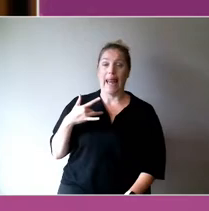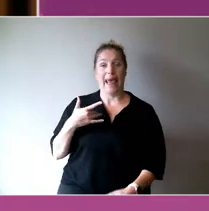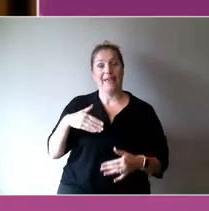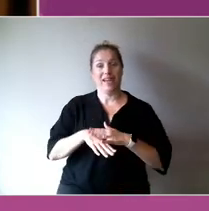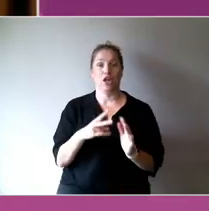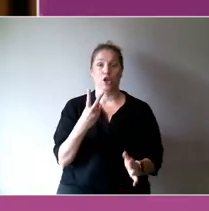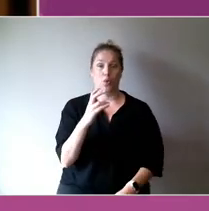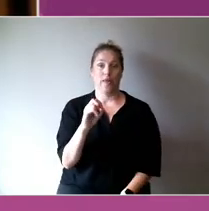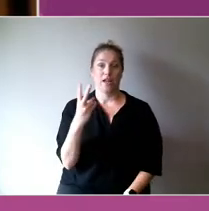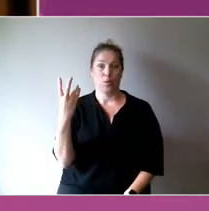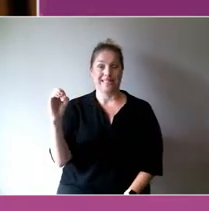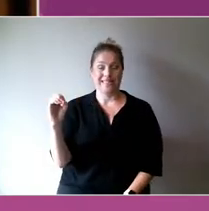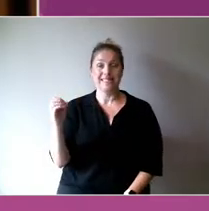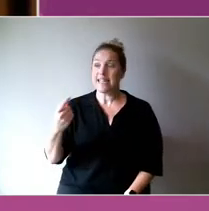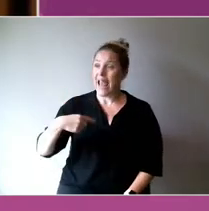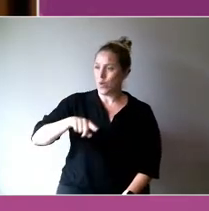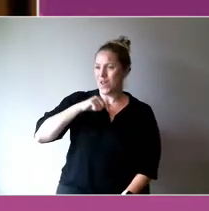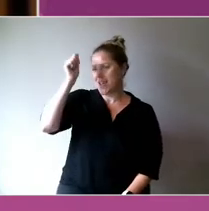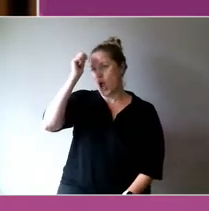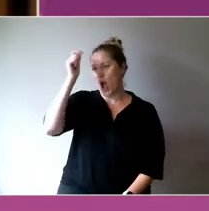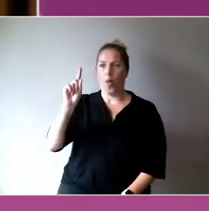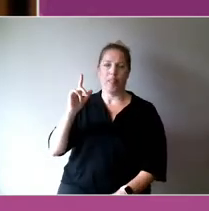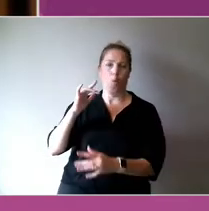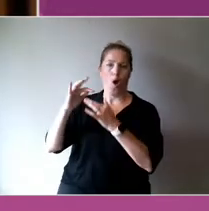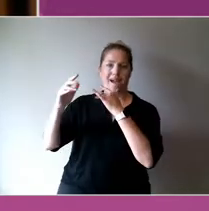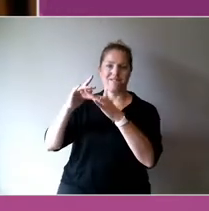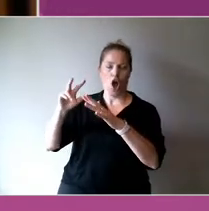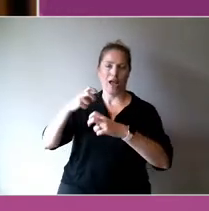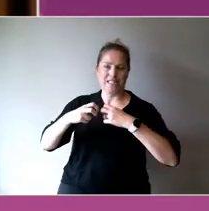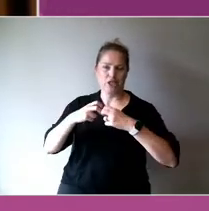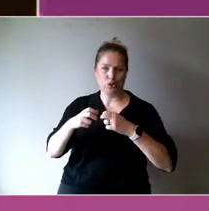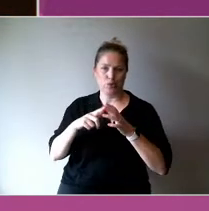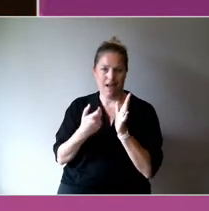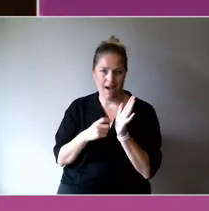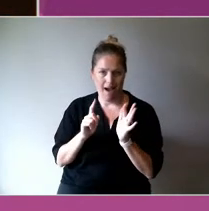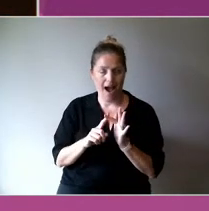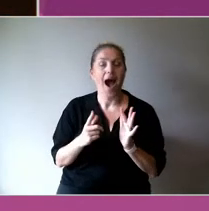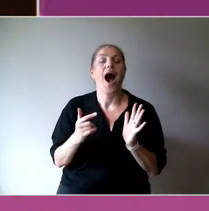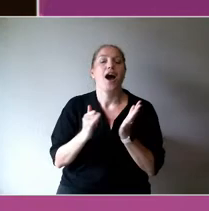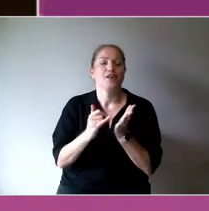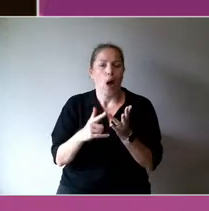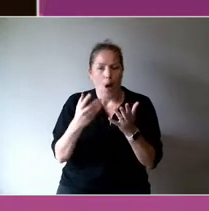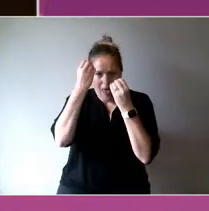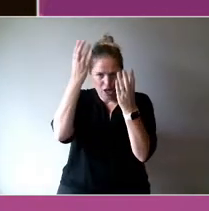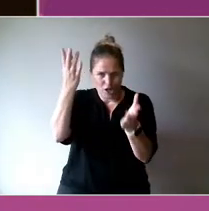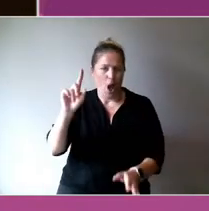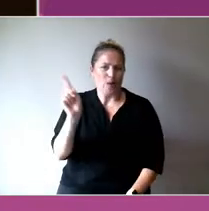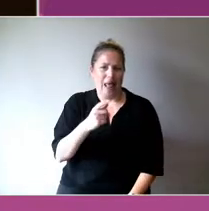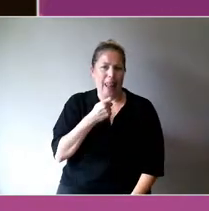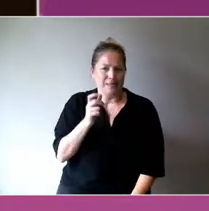I appreciate your understanding and Janine and Jeremy have done a great job in soldiering